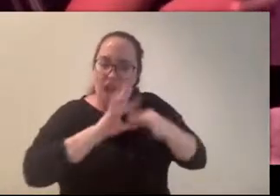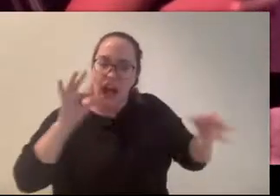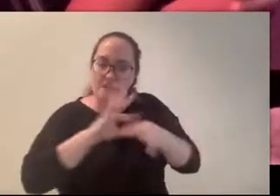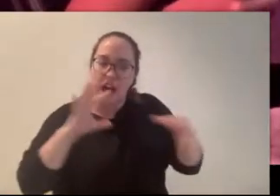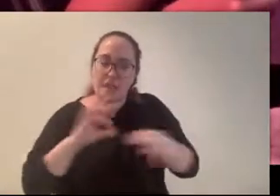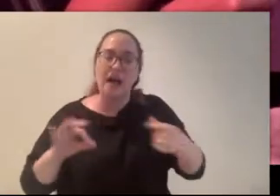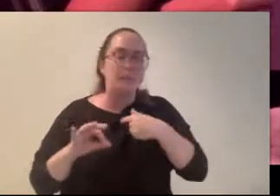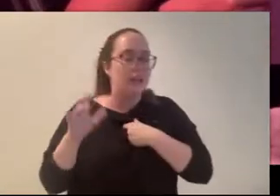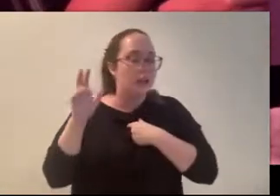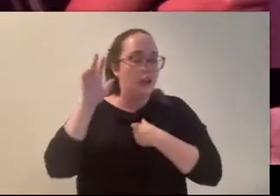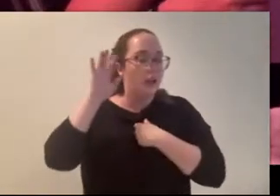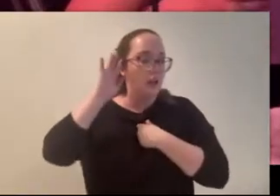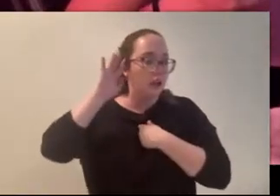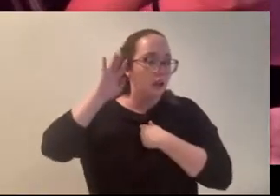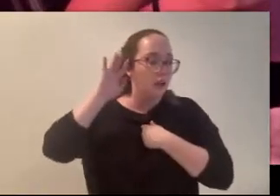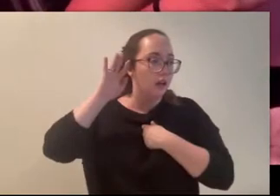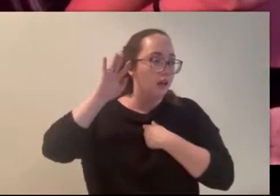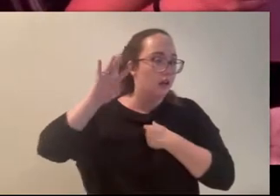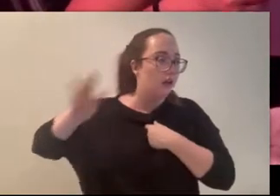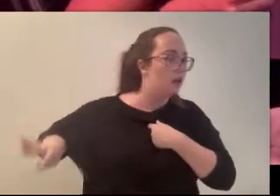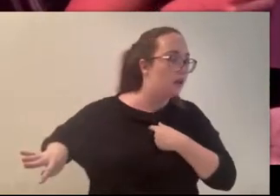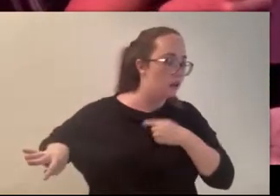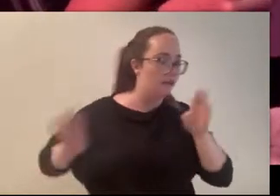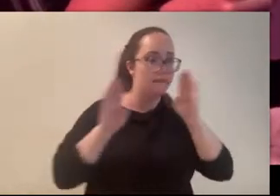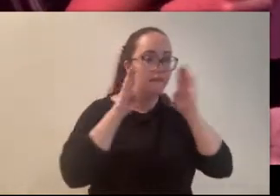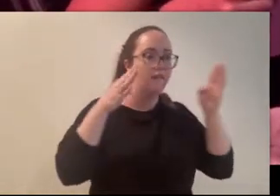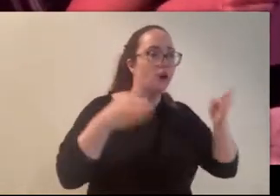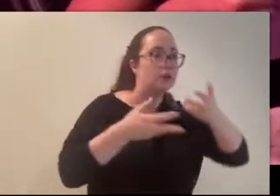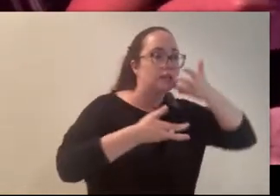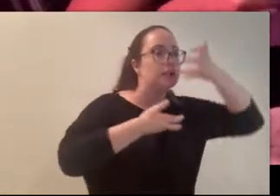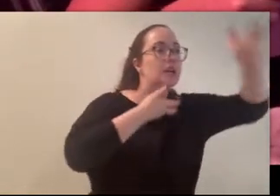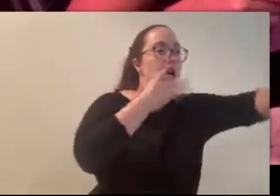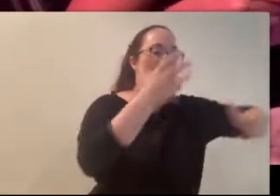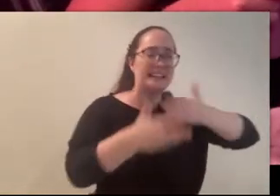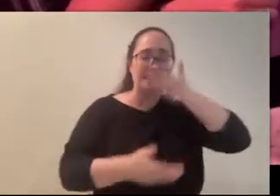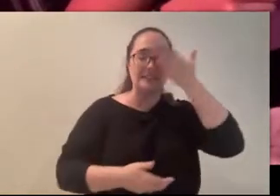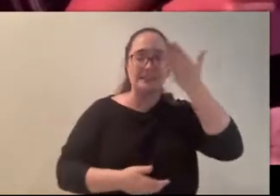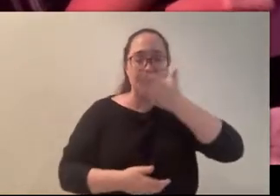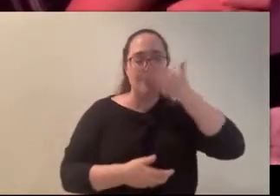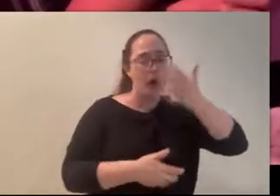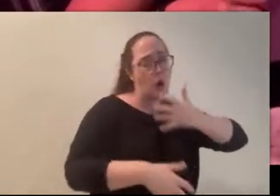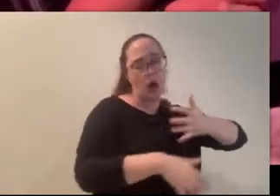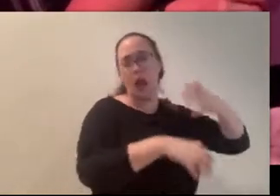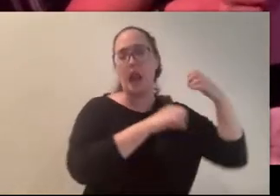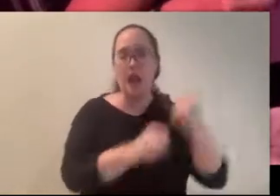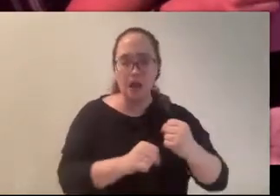hear her over the Limping Woman’s cries. The smell was getting so strong, making my stomach